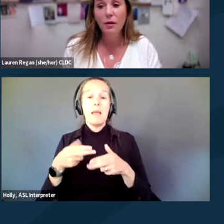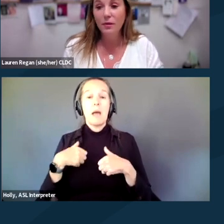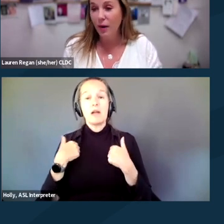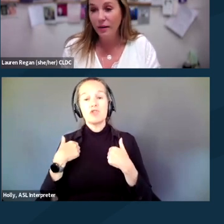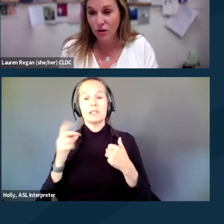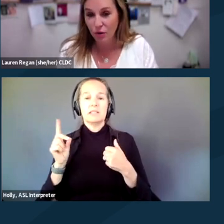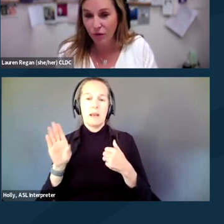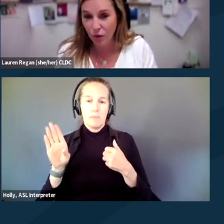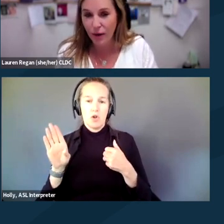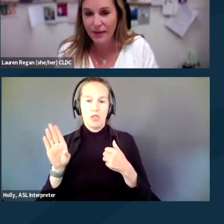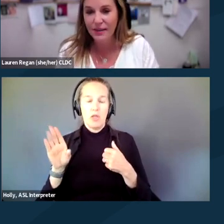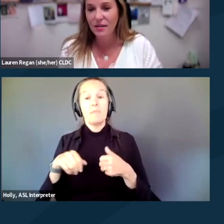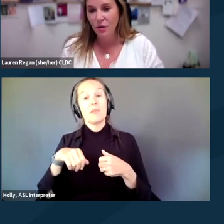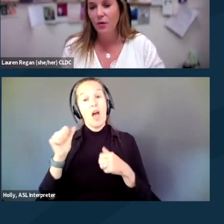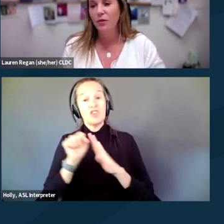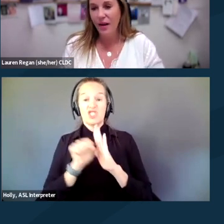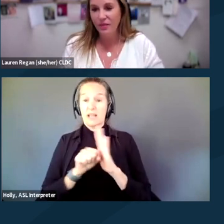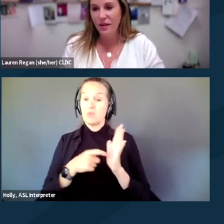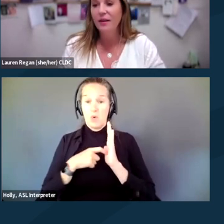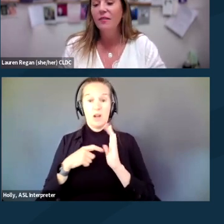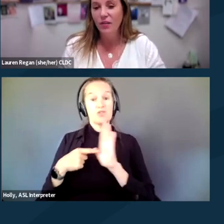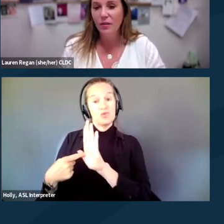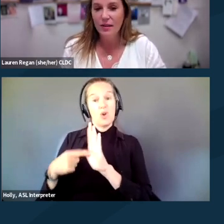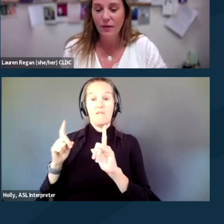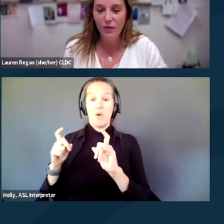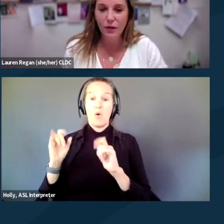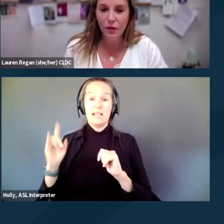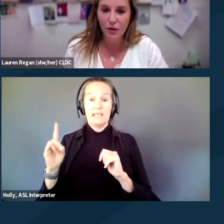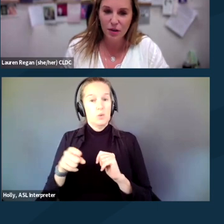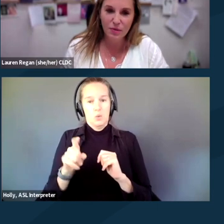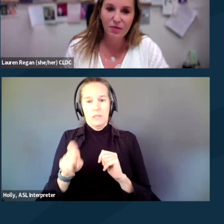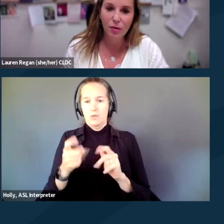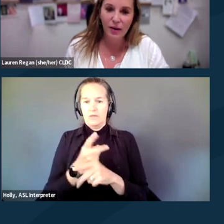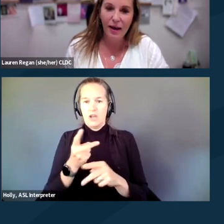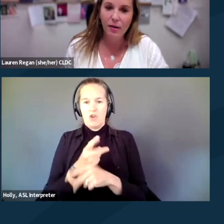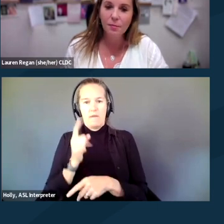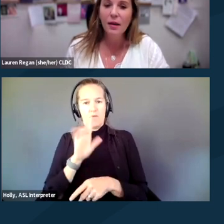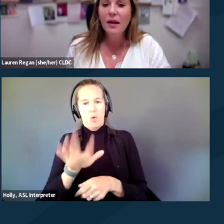you are required to show a photo ID. So you'll have to figure this out for your specific locale.